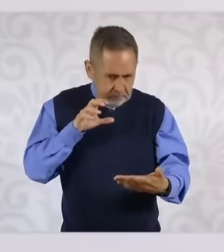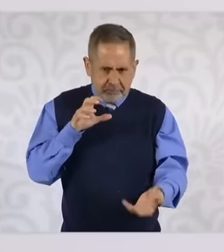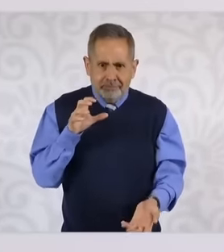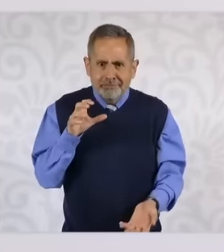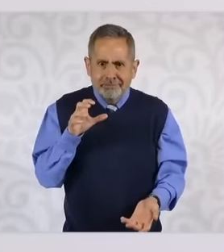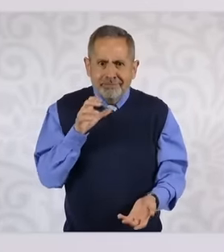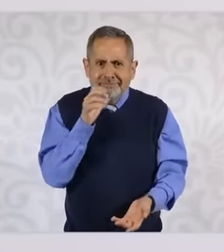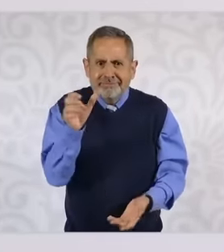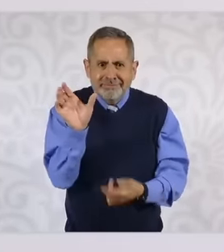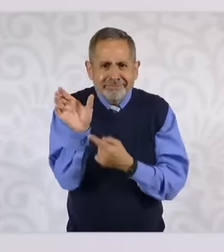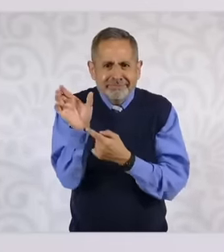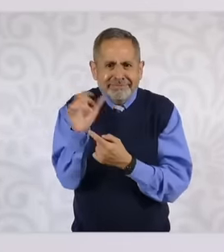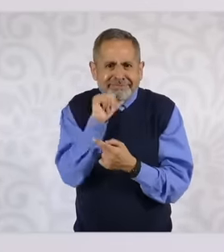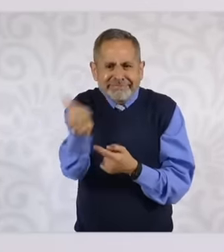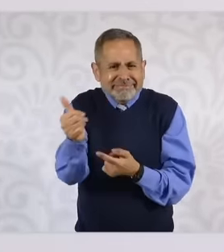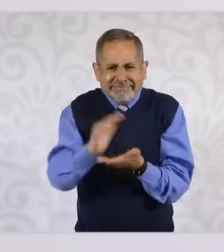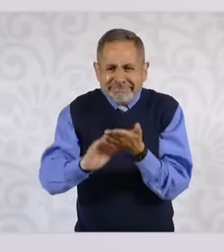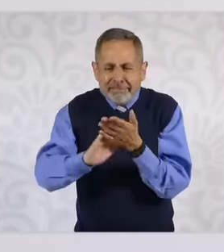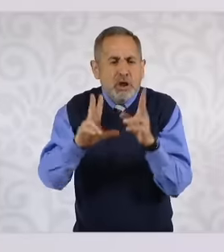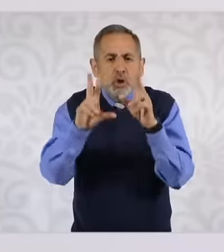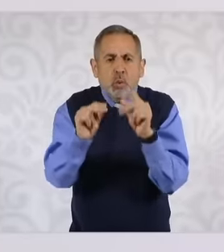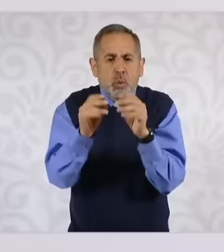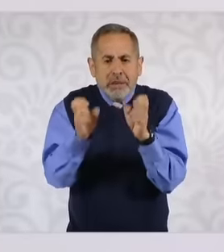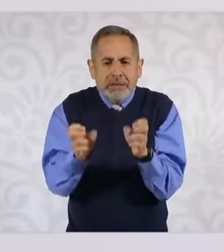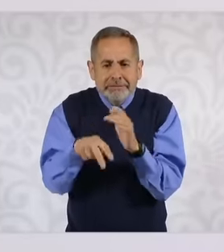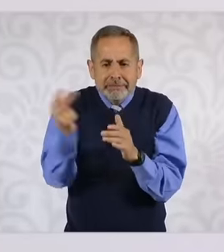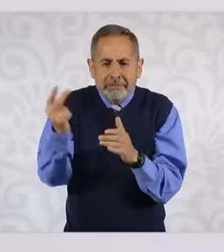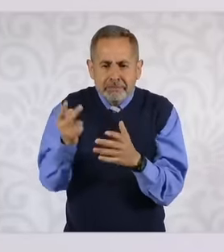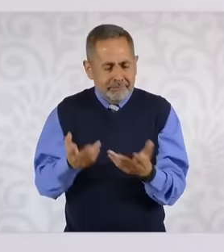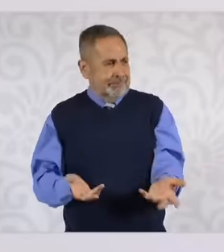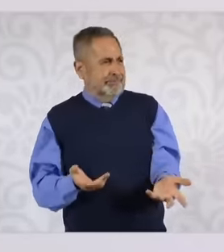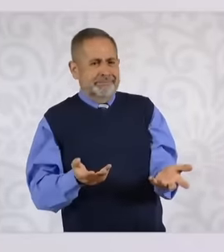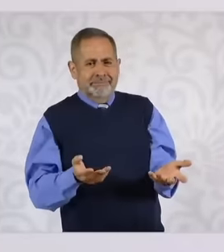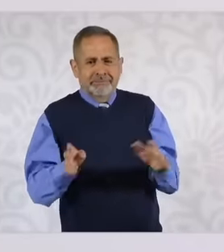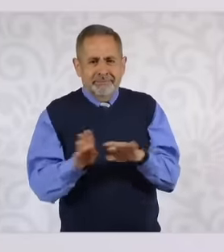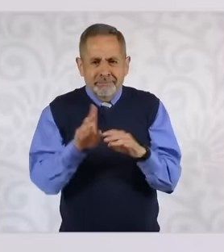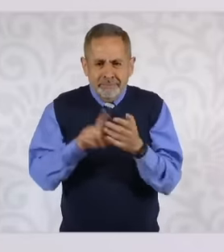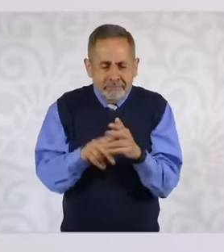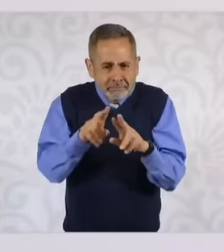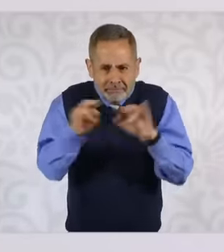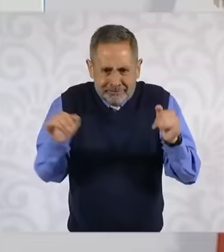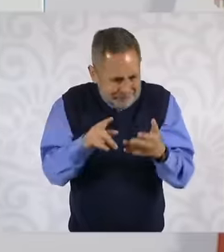the QR says, pick up a phone and it doesn't lead anywhere, that is, there is no